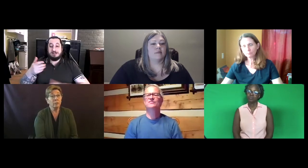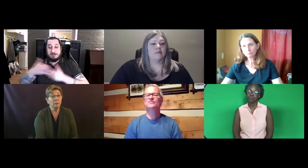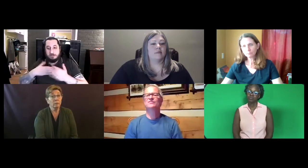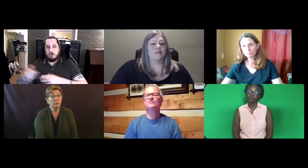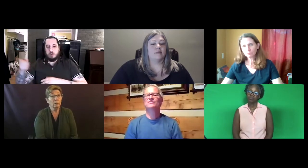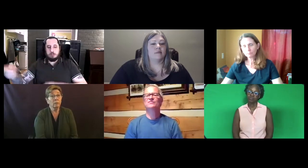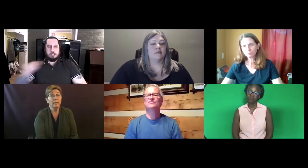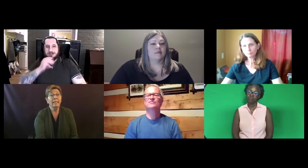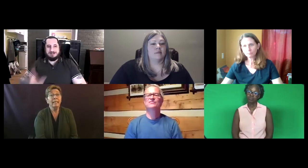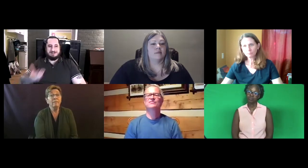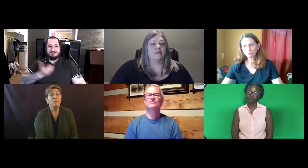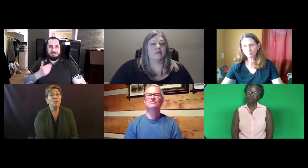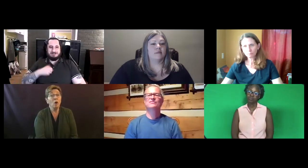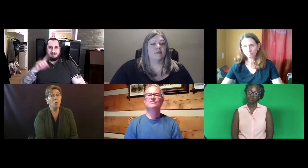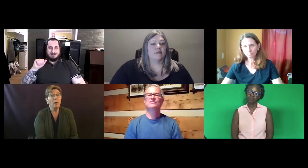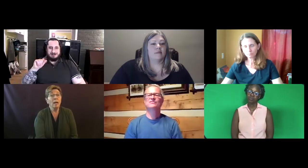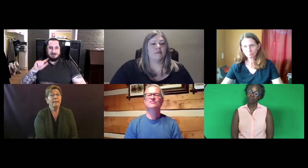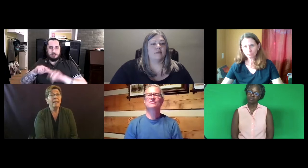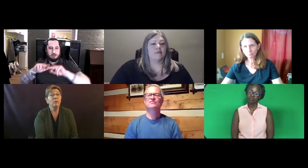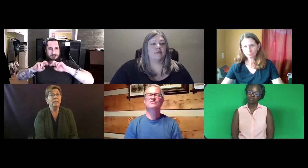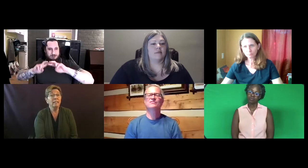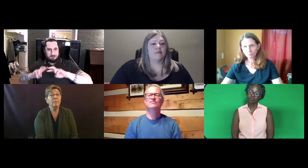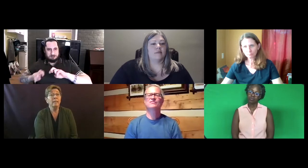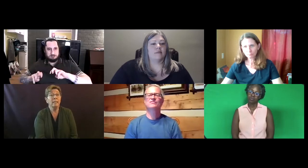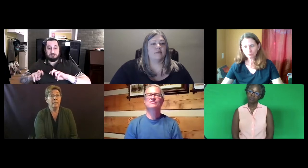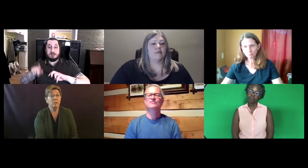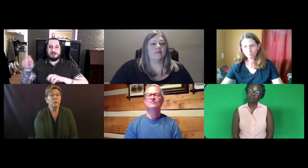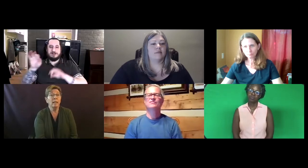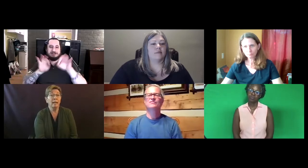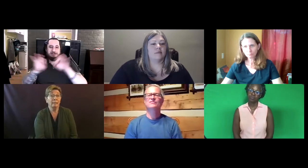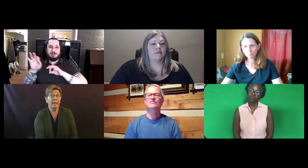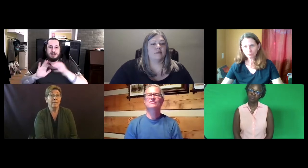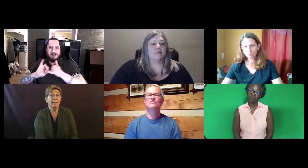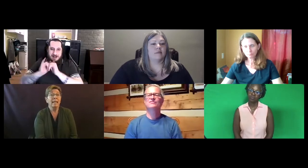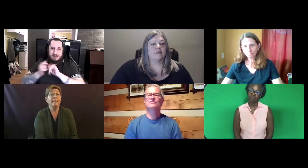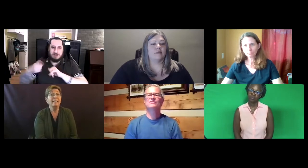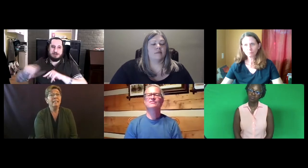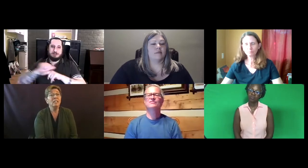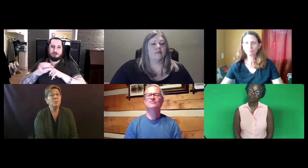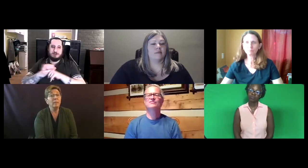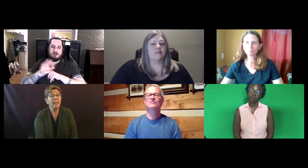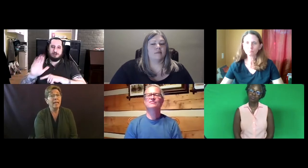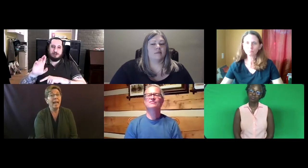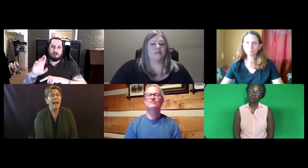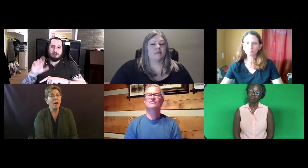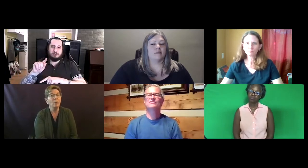However, even though they couldn't give me data to analyze, they did explain how they